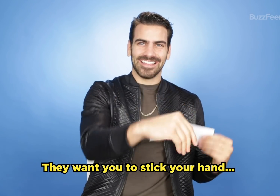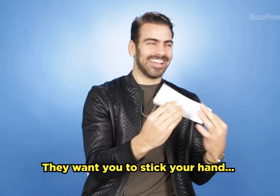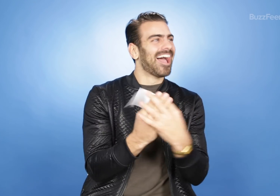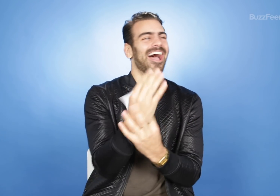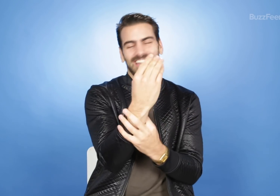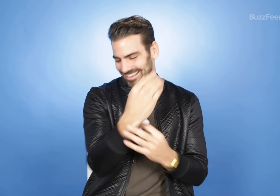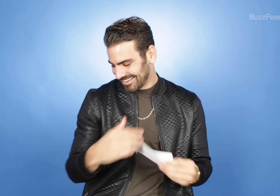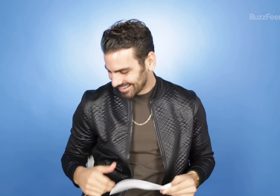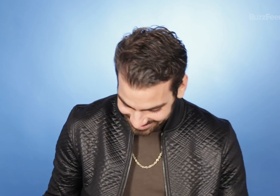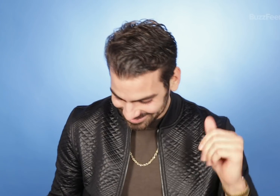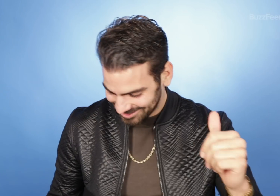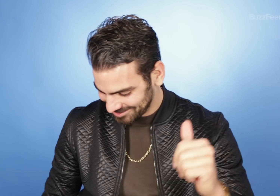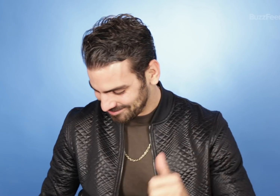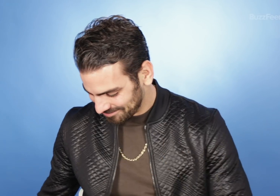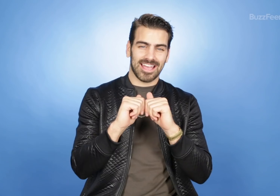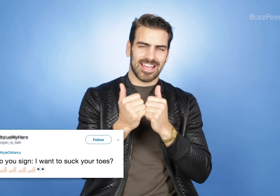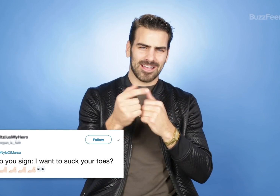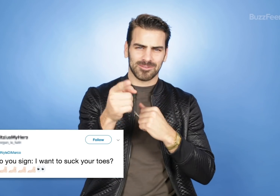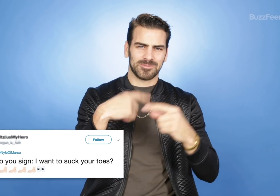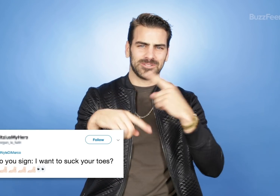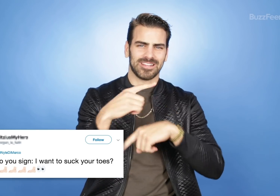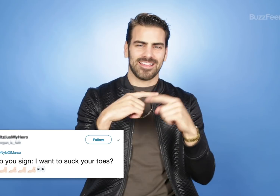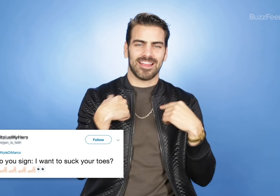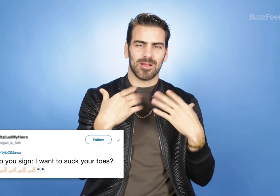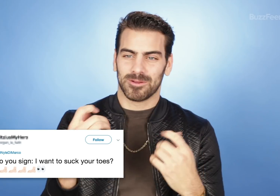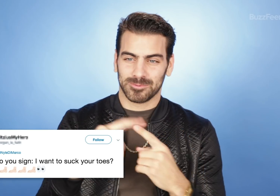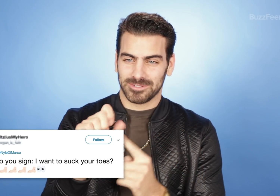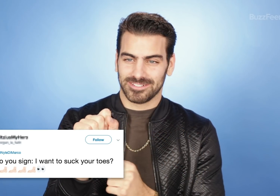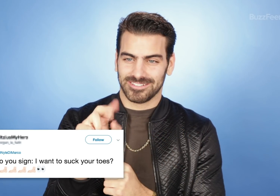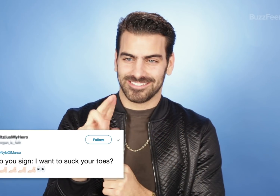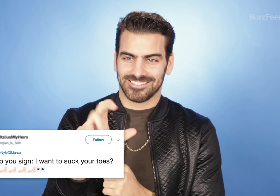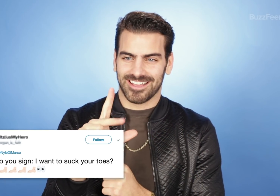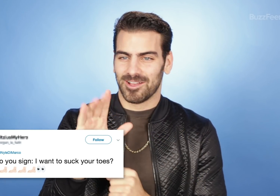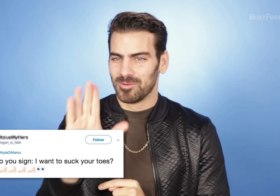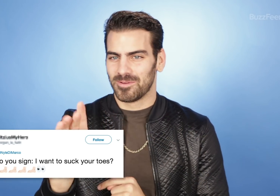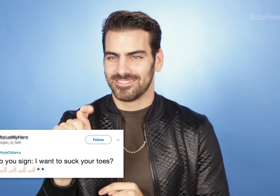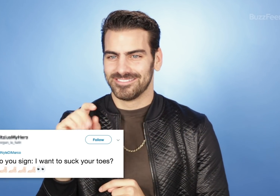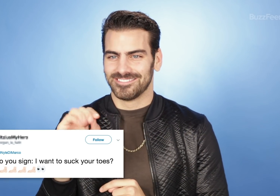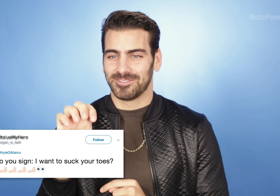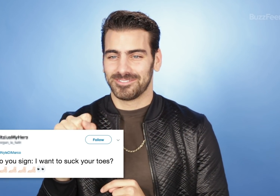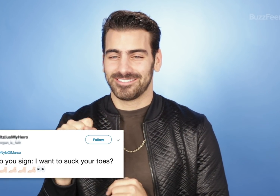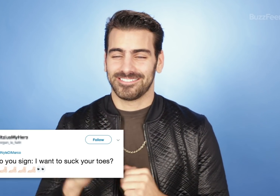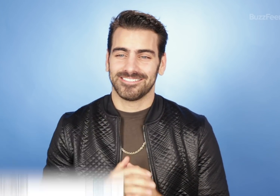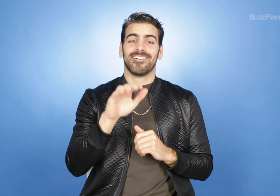Like a hand puppet? Oh . How do you sign, I want to suck your toes?